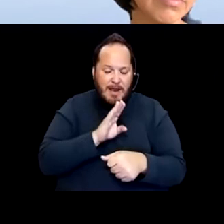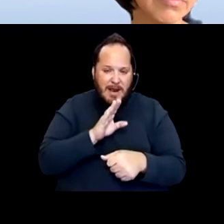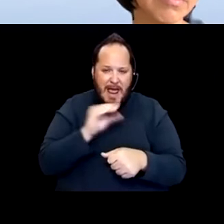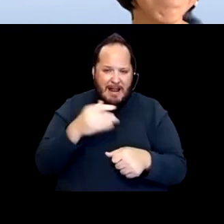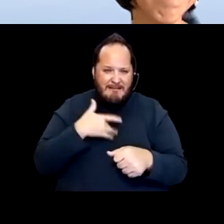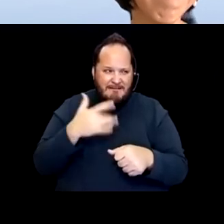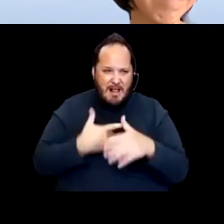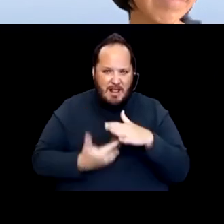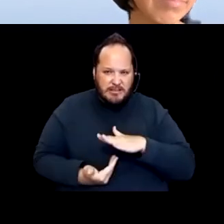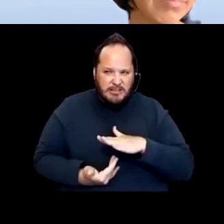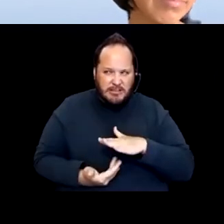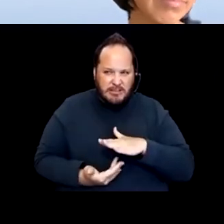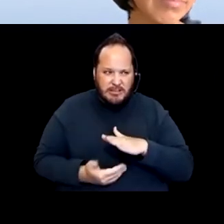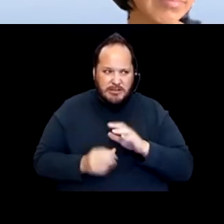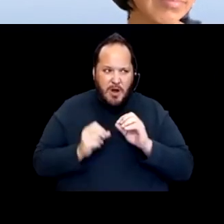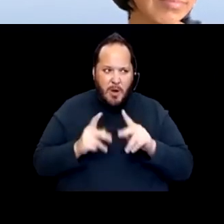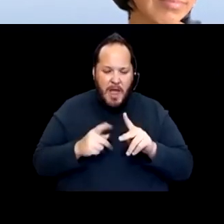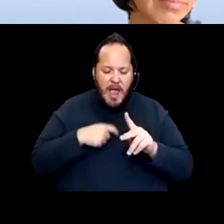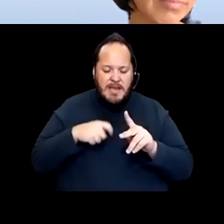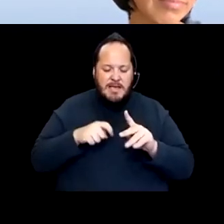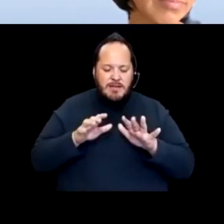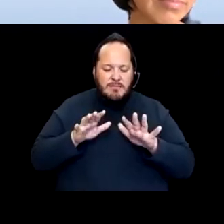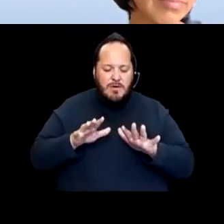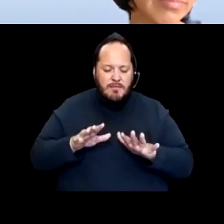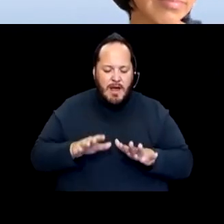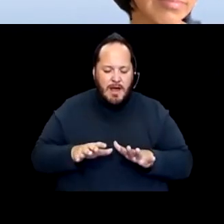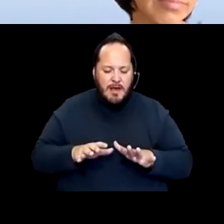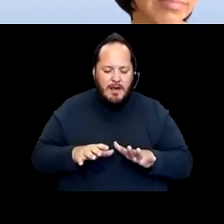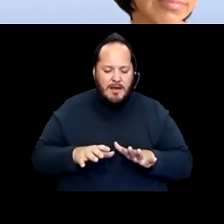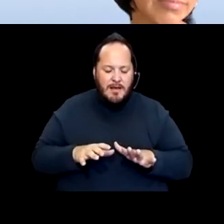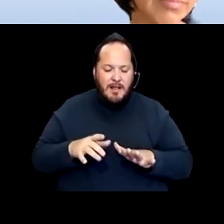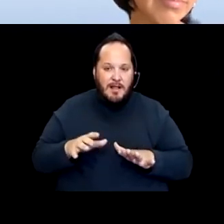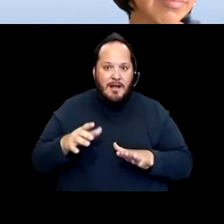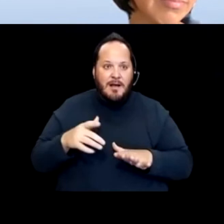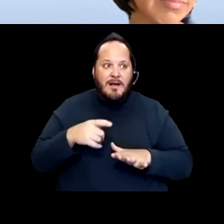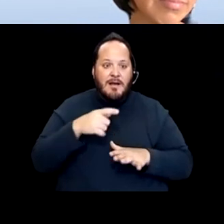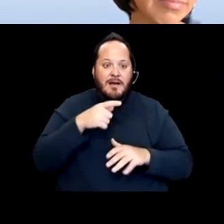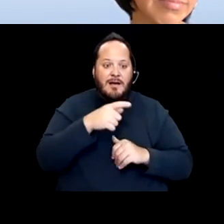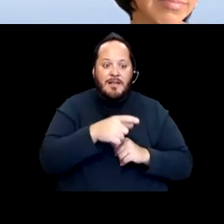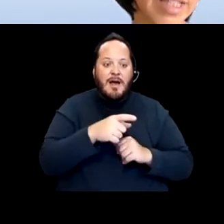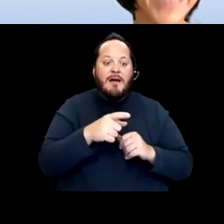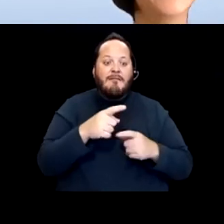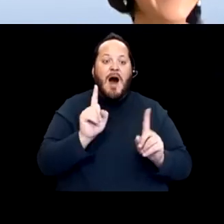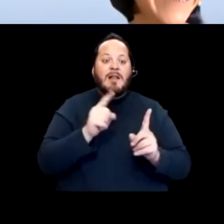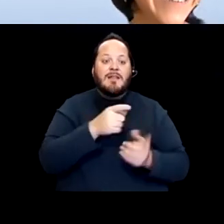and thinking, "Okay, I need to pull back a little bit. I've at least got them to stop talking about us as co-morbidities and as people.